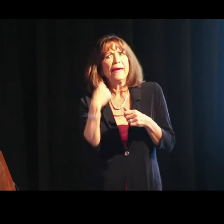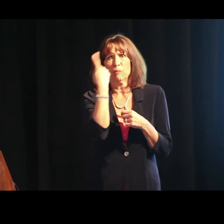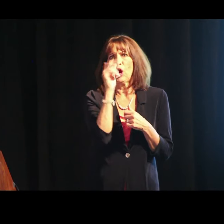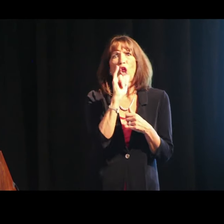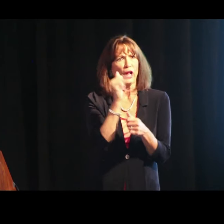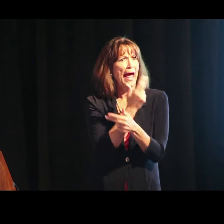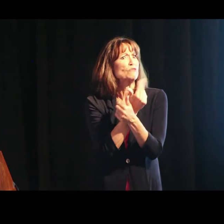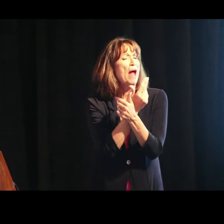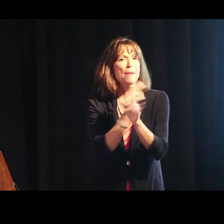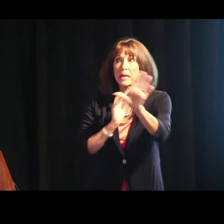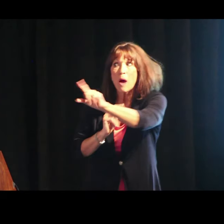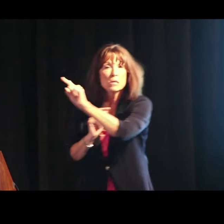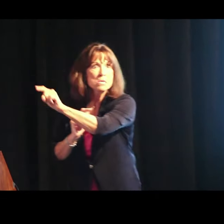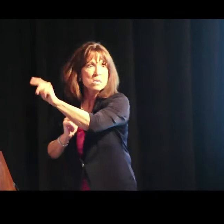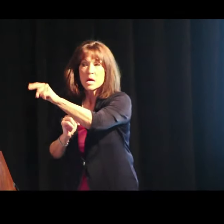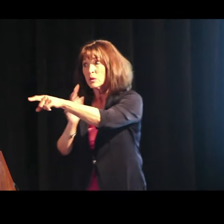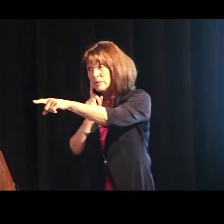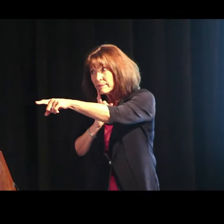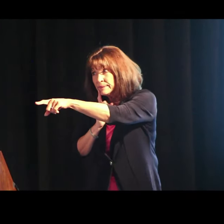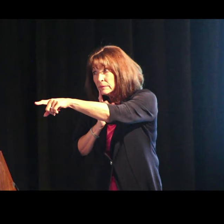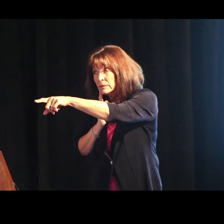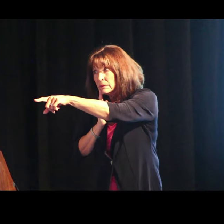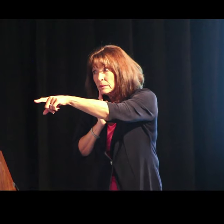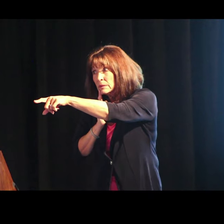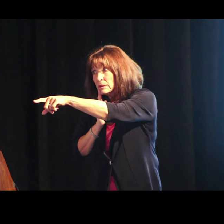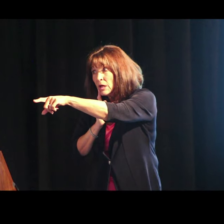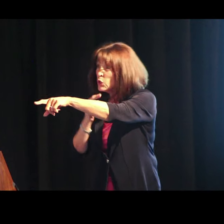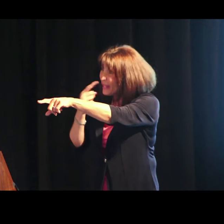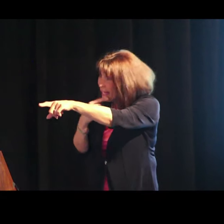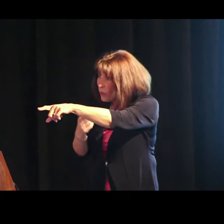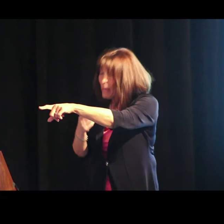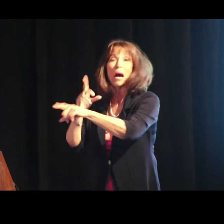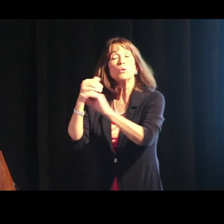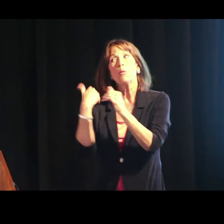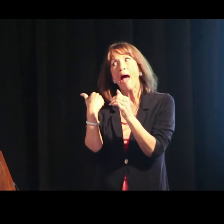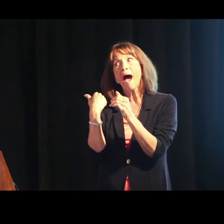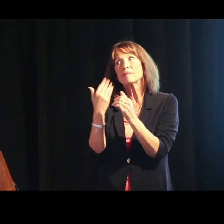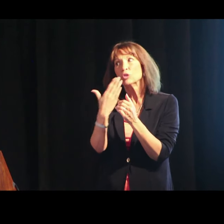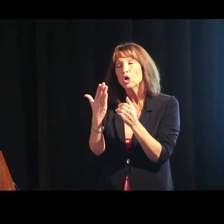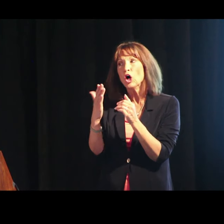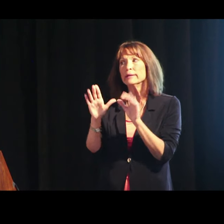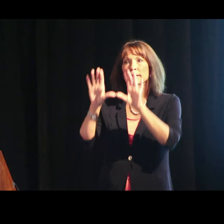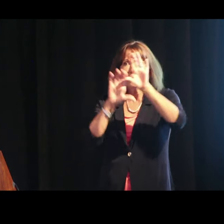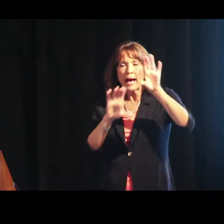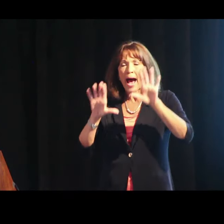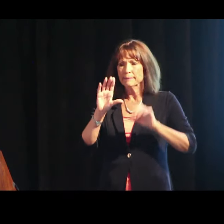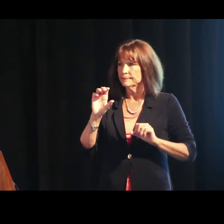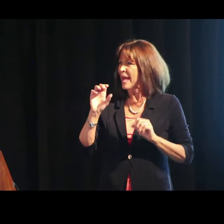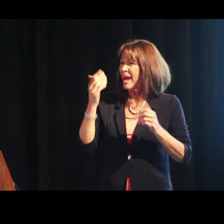maybe it will look like a rabbit. Are you deaf? You’re hearing, wow? You have some good visual –